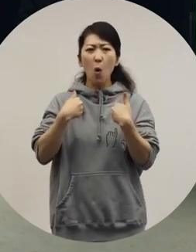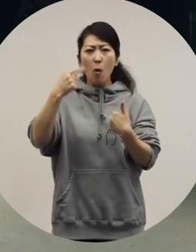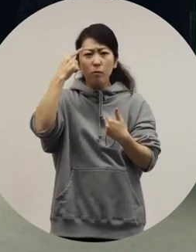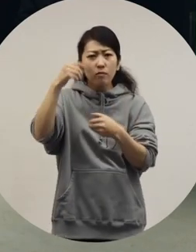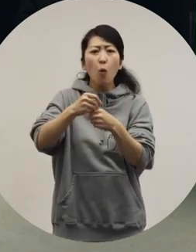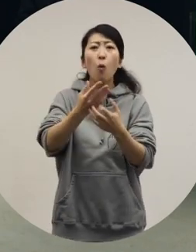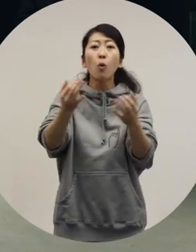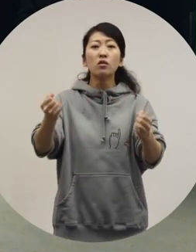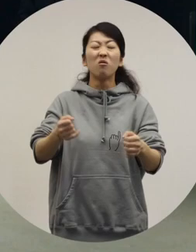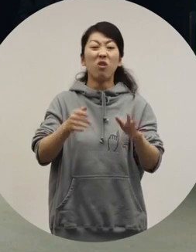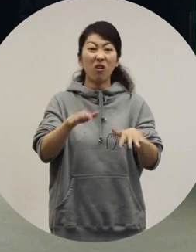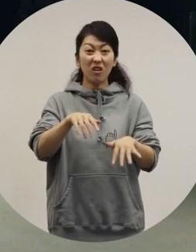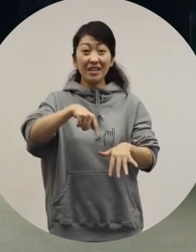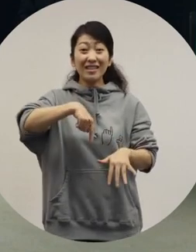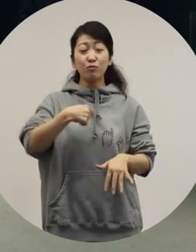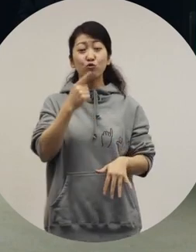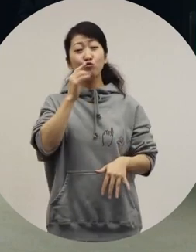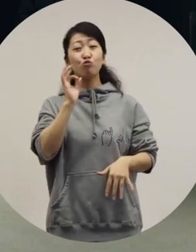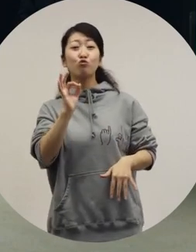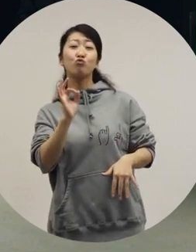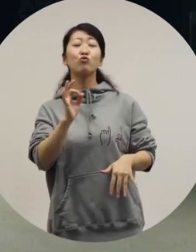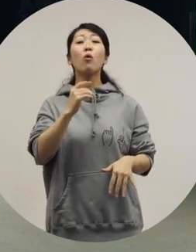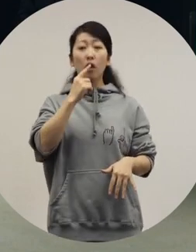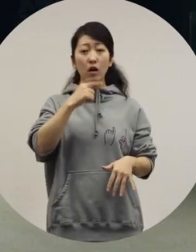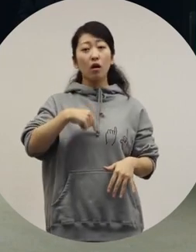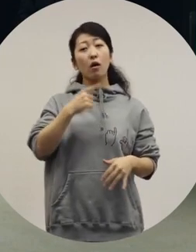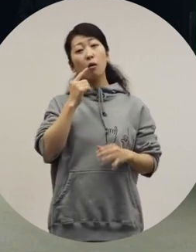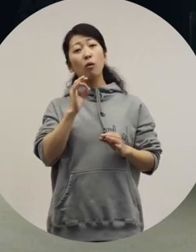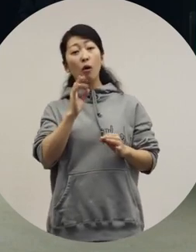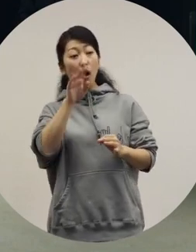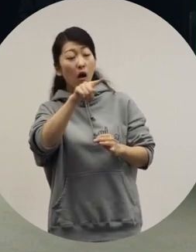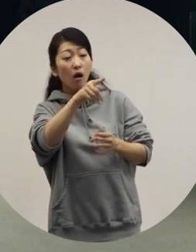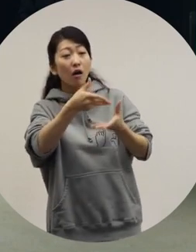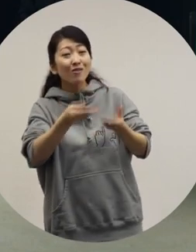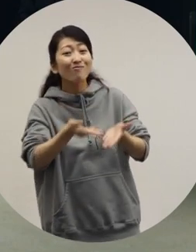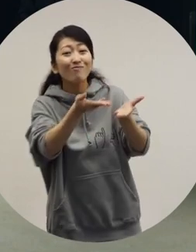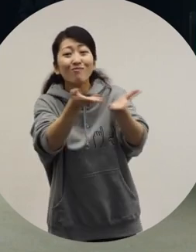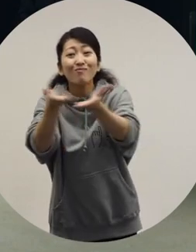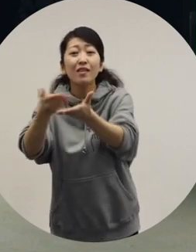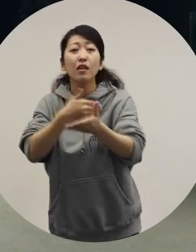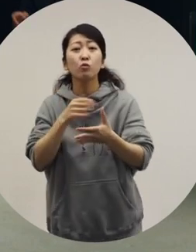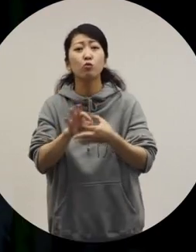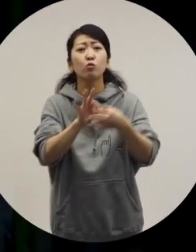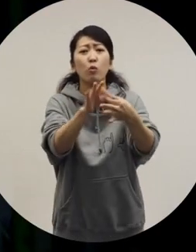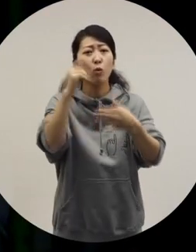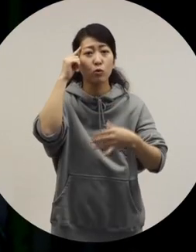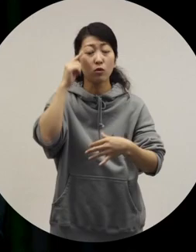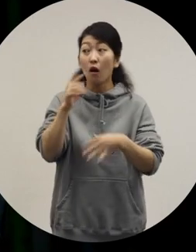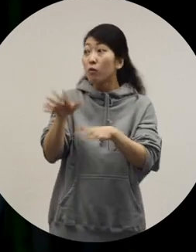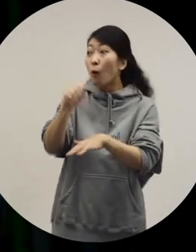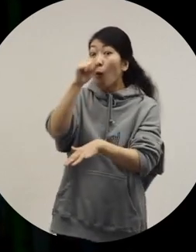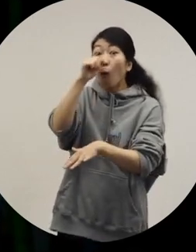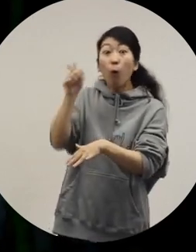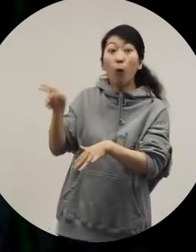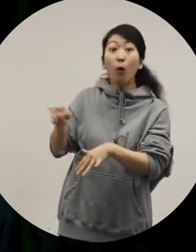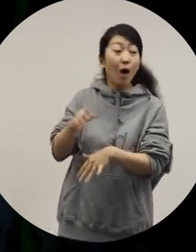I want to say people who have good self-esteem can be generous and kind to others! [Ochiai] That was really good. [Shin] I think so too.